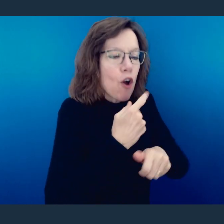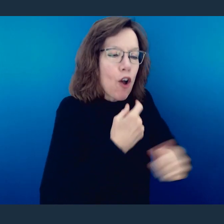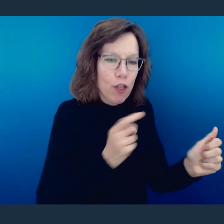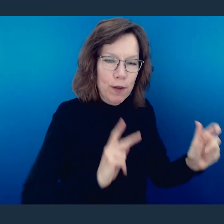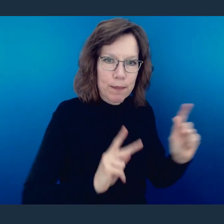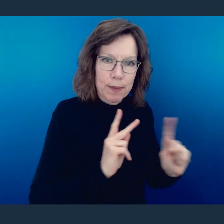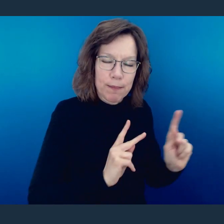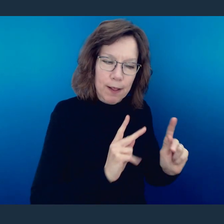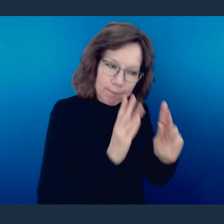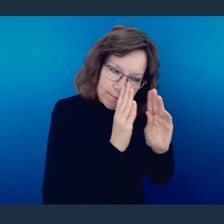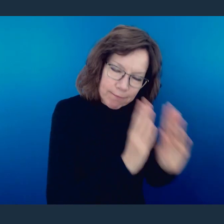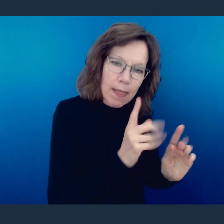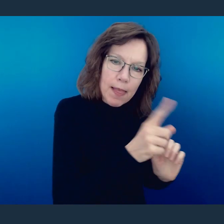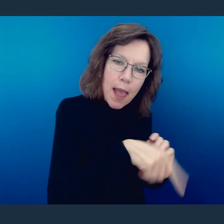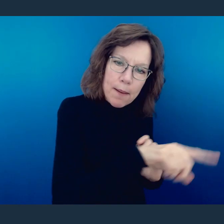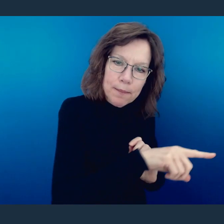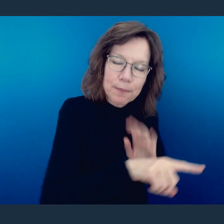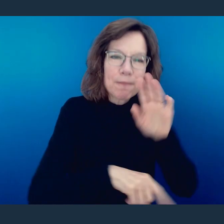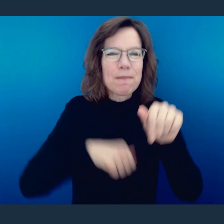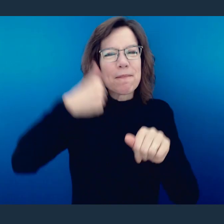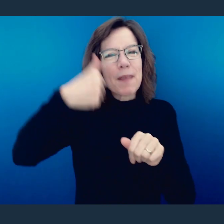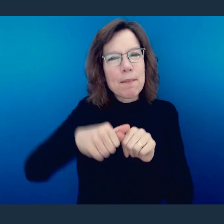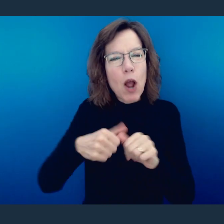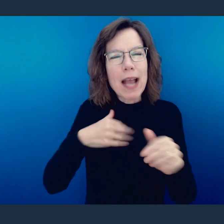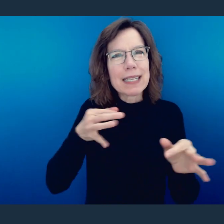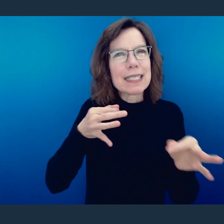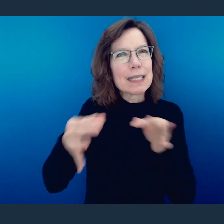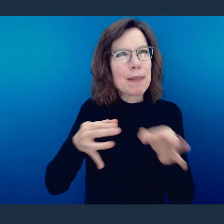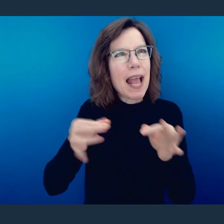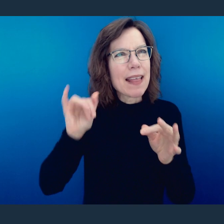needs of another. You remember when I told you about that hindrance